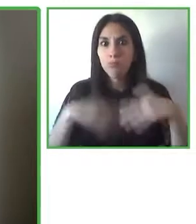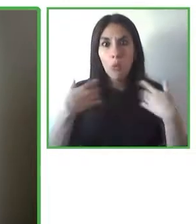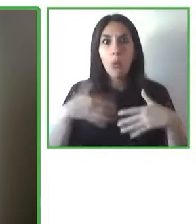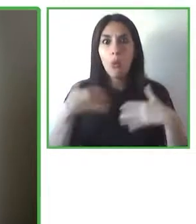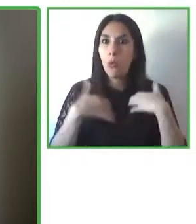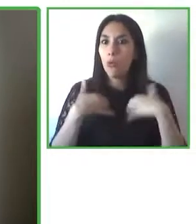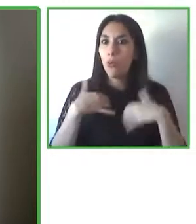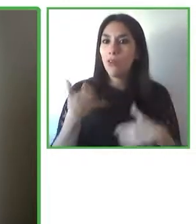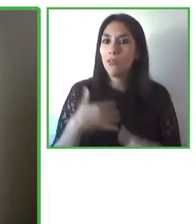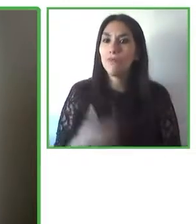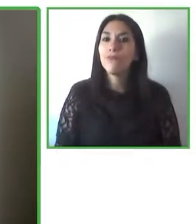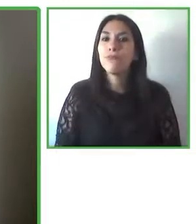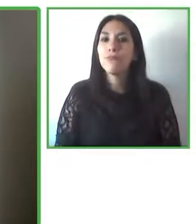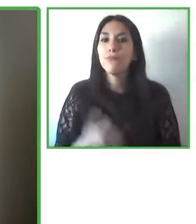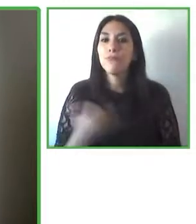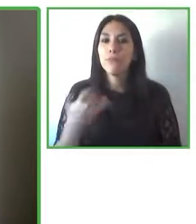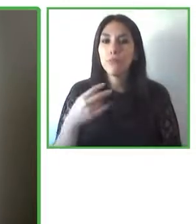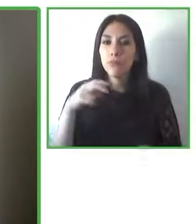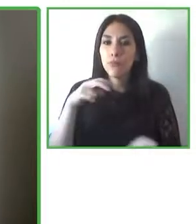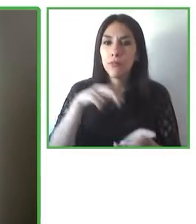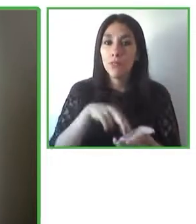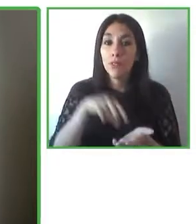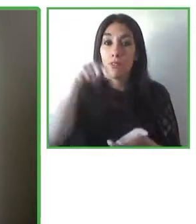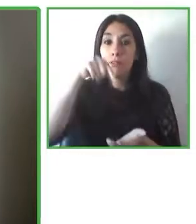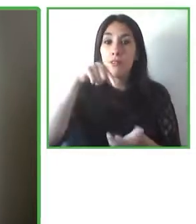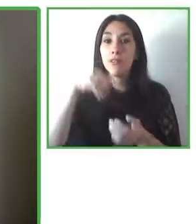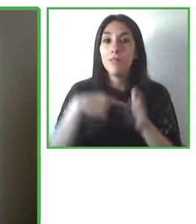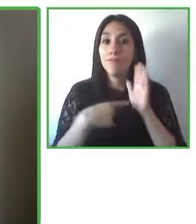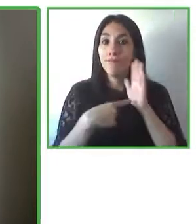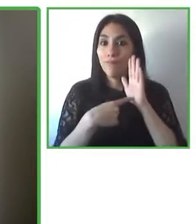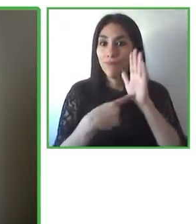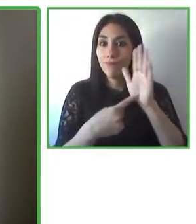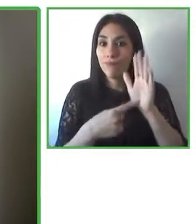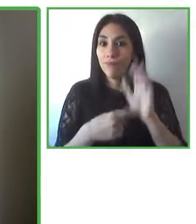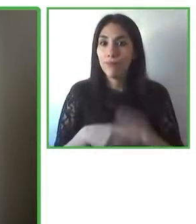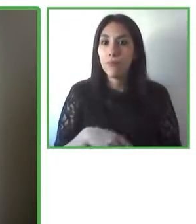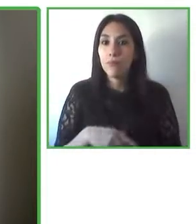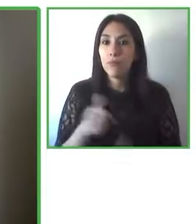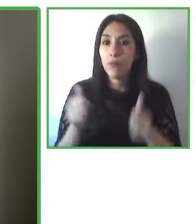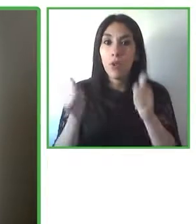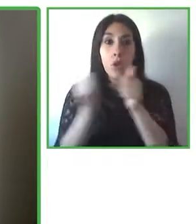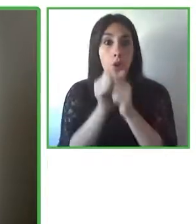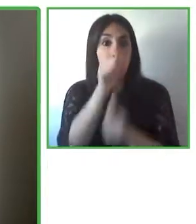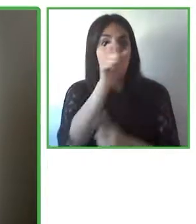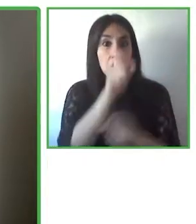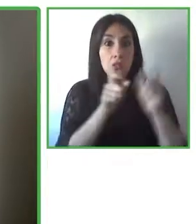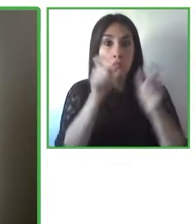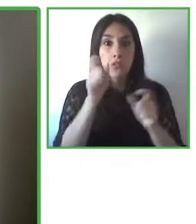co-presenters so thank you very much and we’re really looking forward to the whole conference.